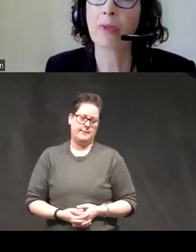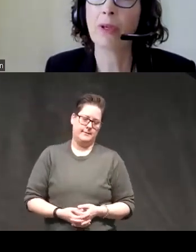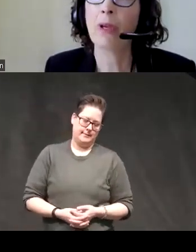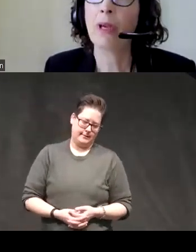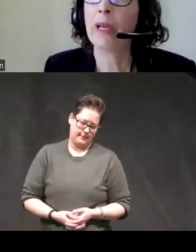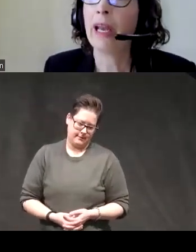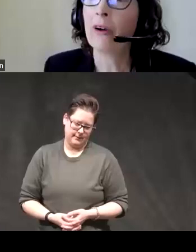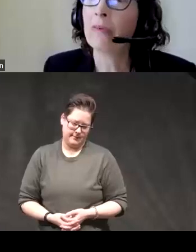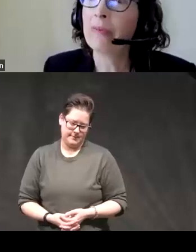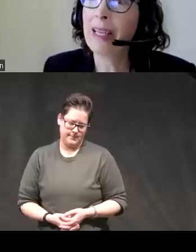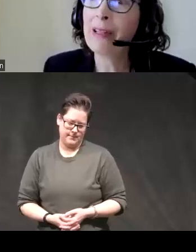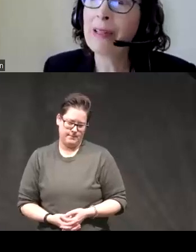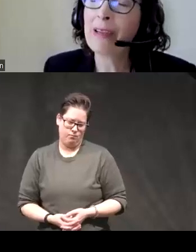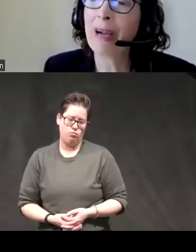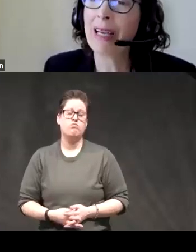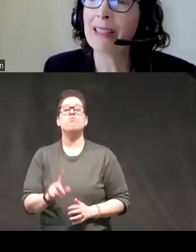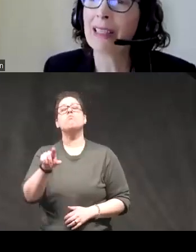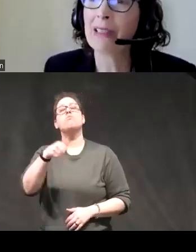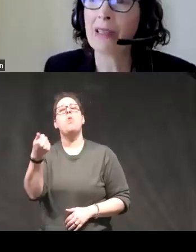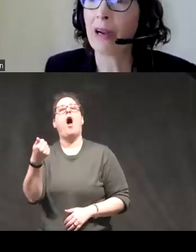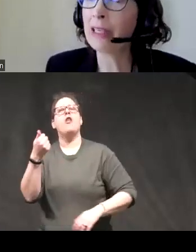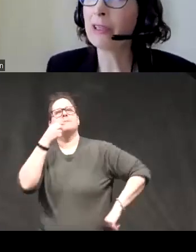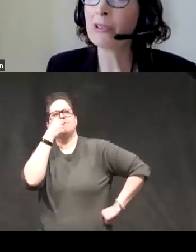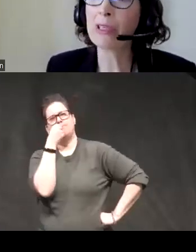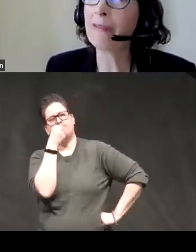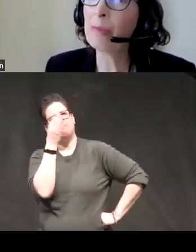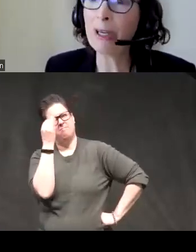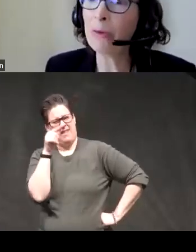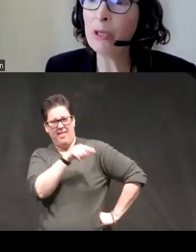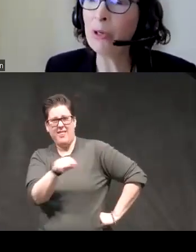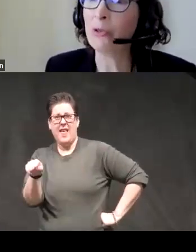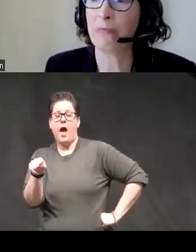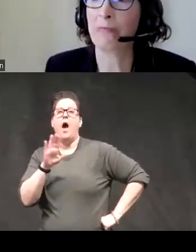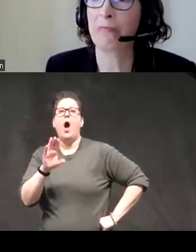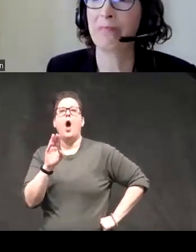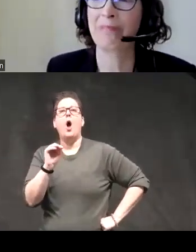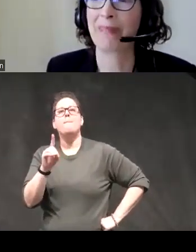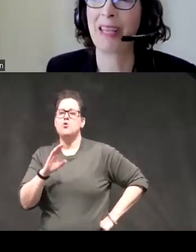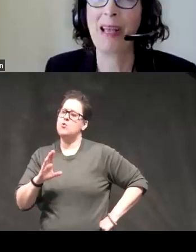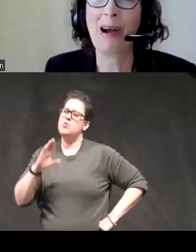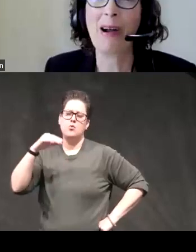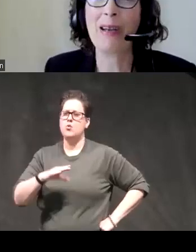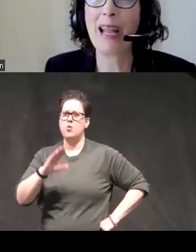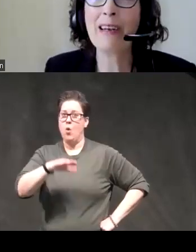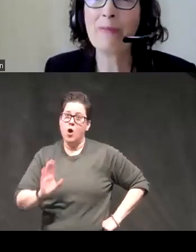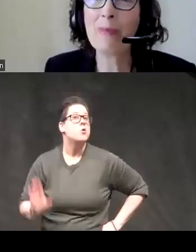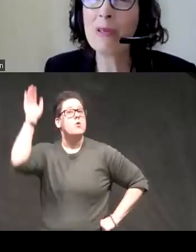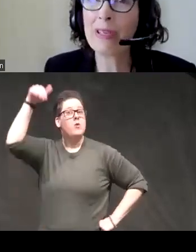now the other thing you might ask is are these folks just having bigger moods are negative mood